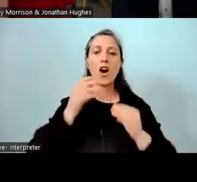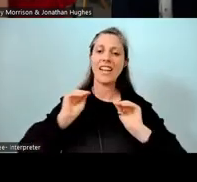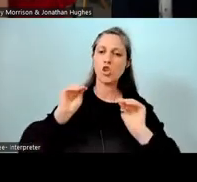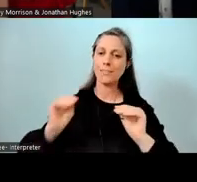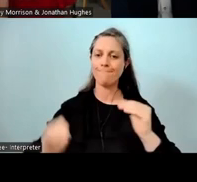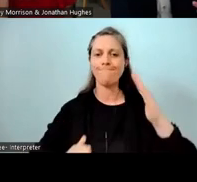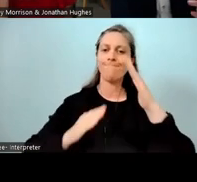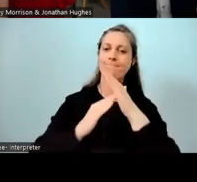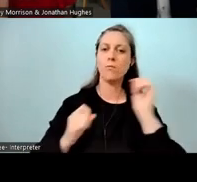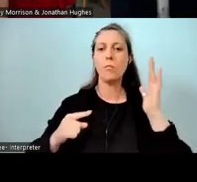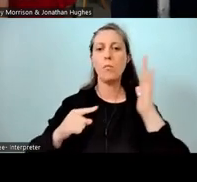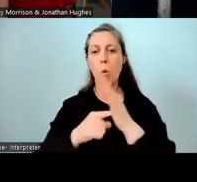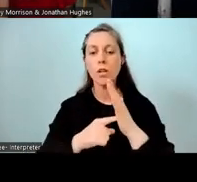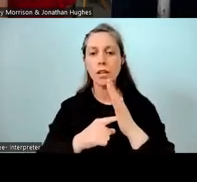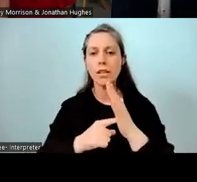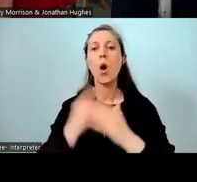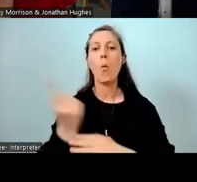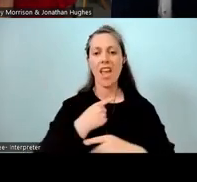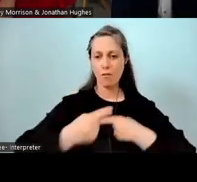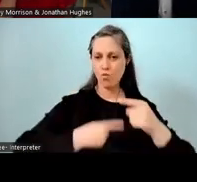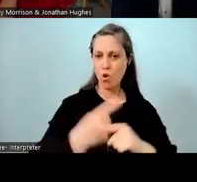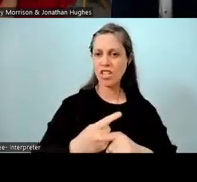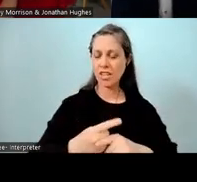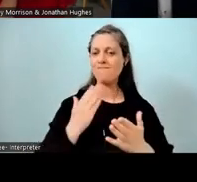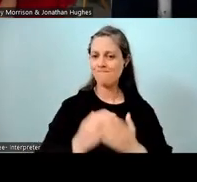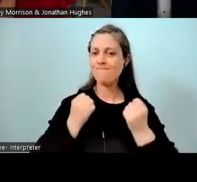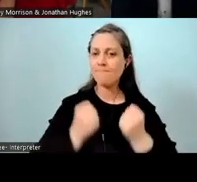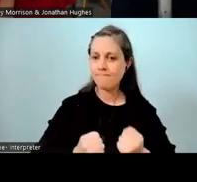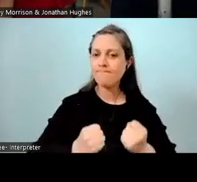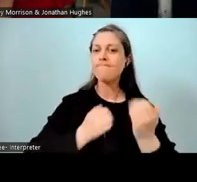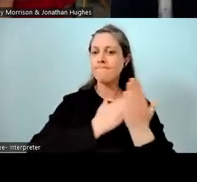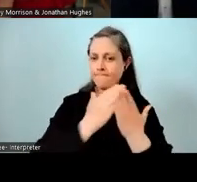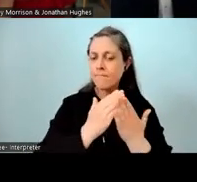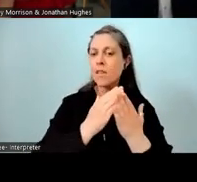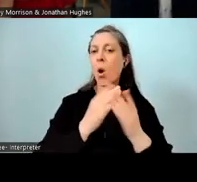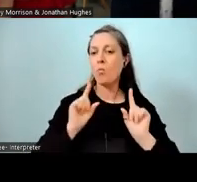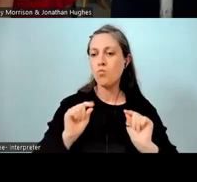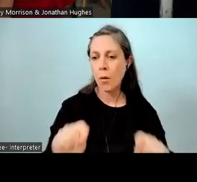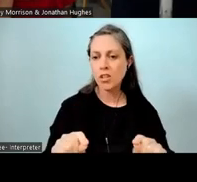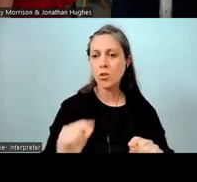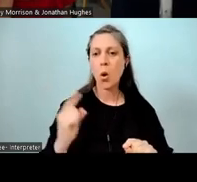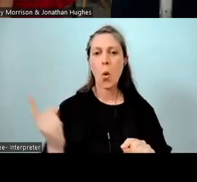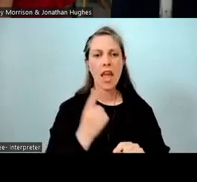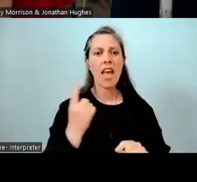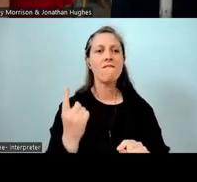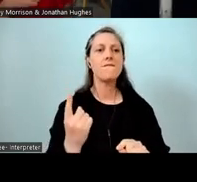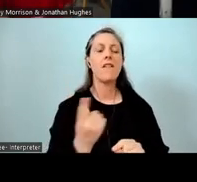And we have quite a rigorous process where we go through. It's really nice. We have a number of people that apply,